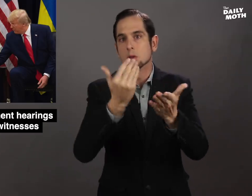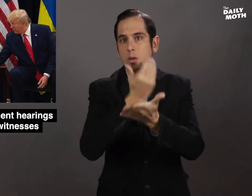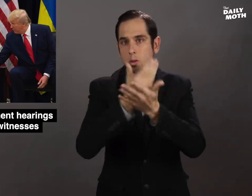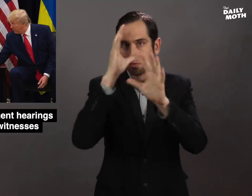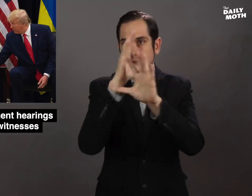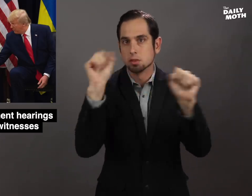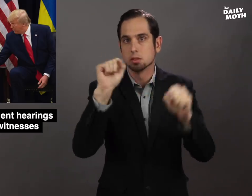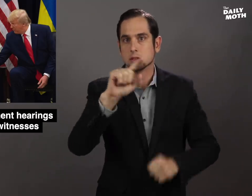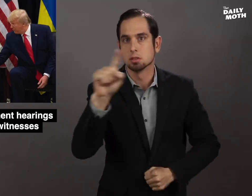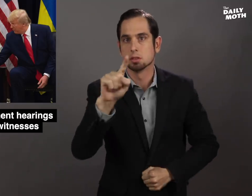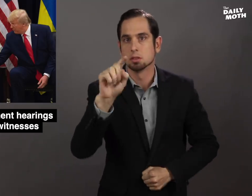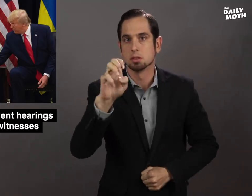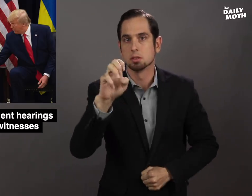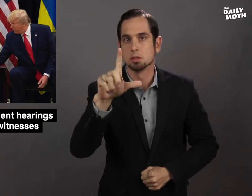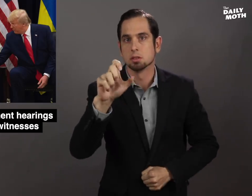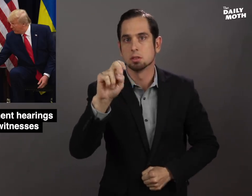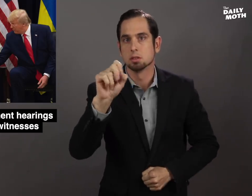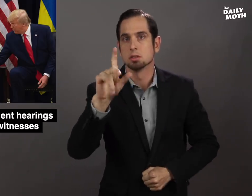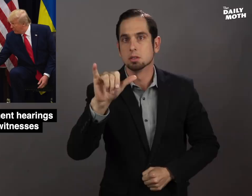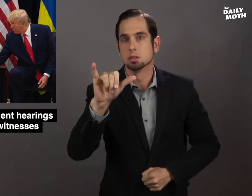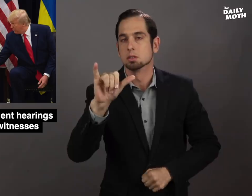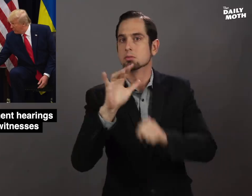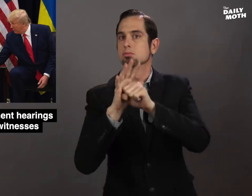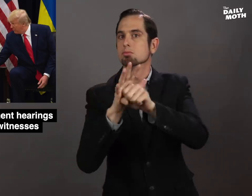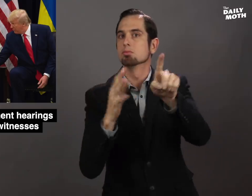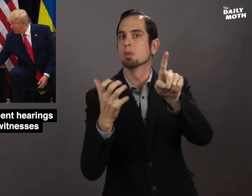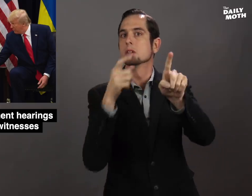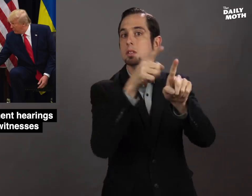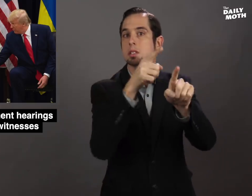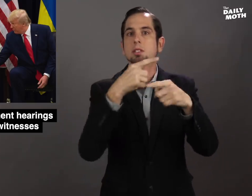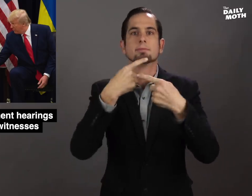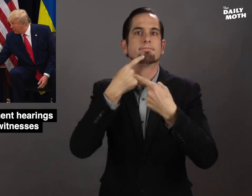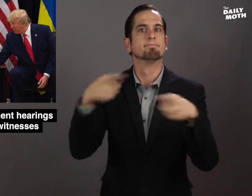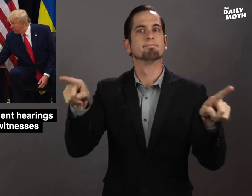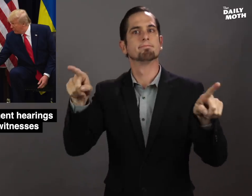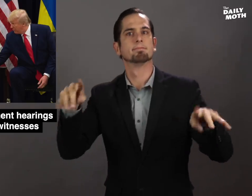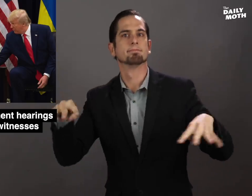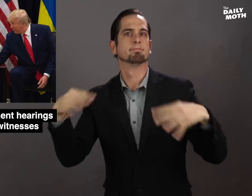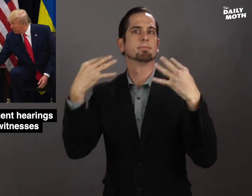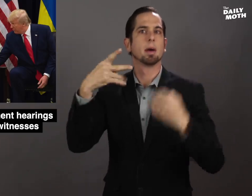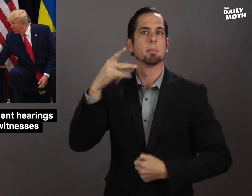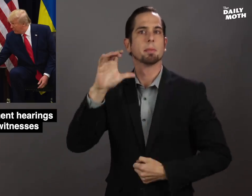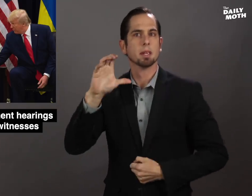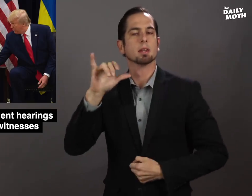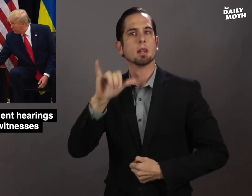new president Zelensky to announce in public that